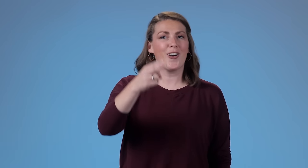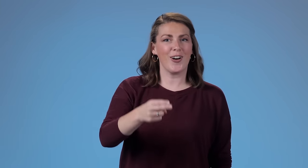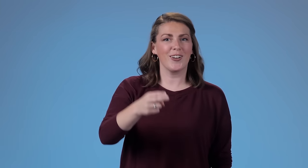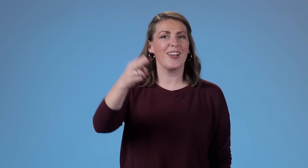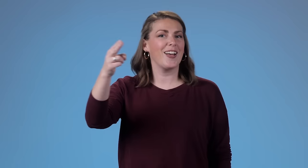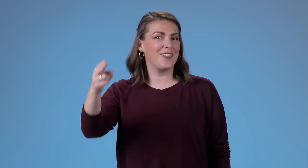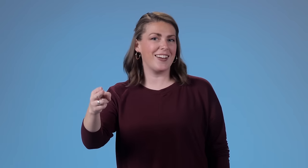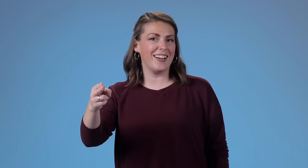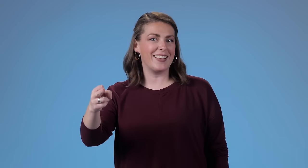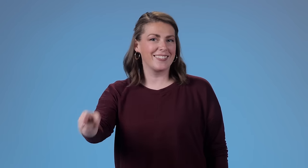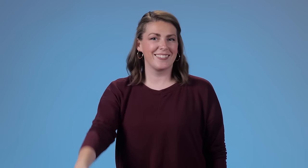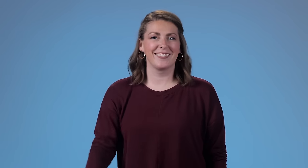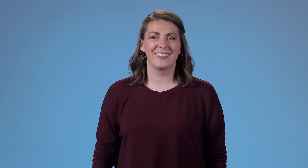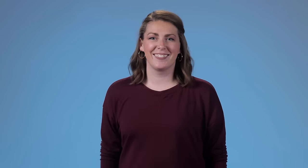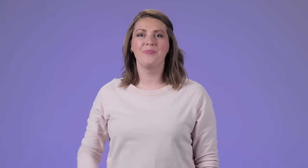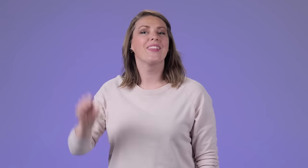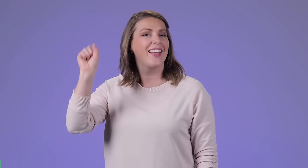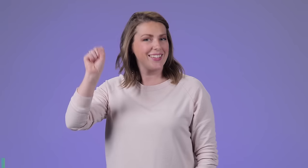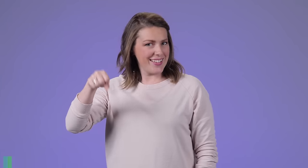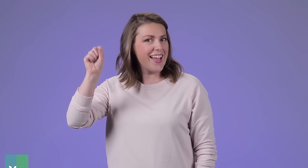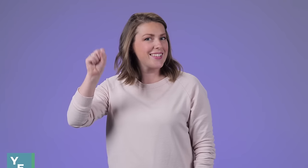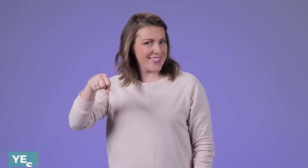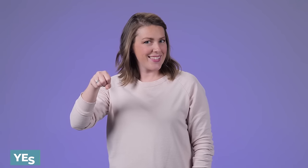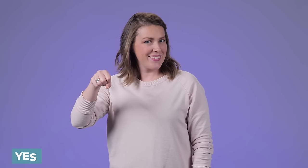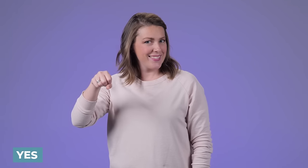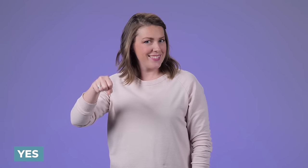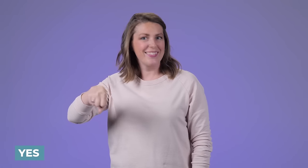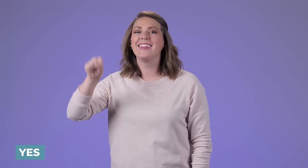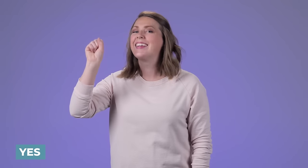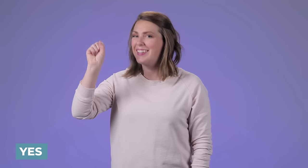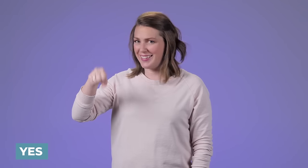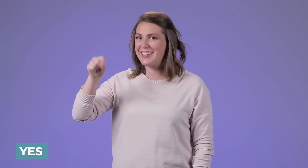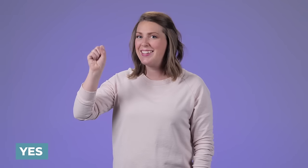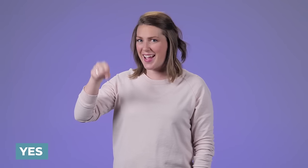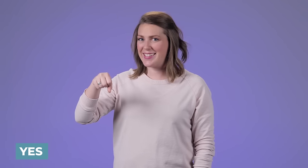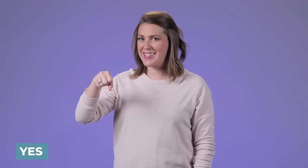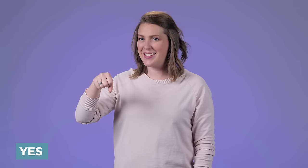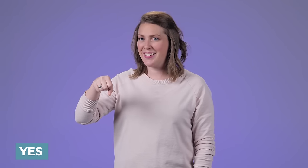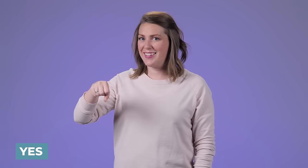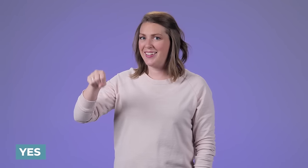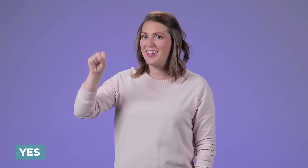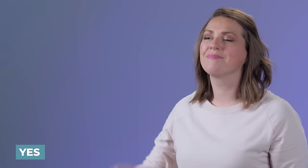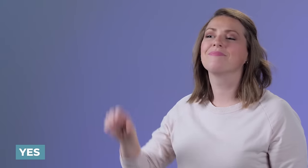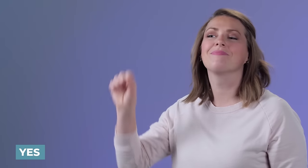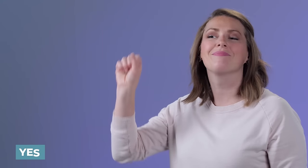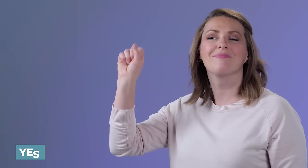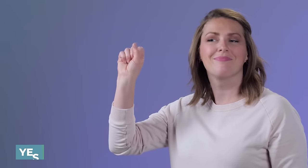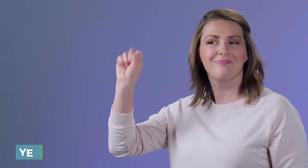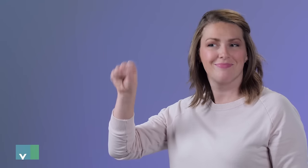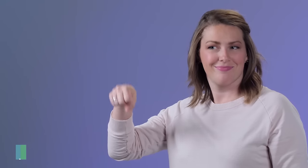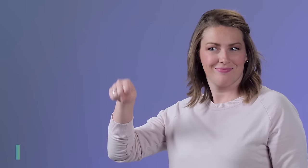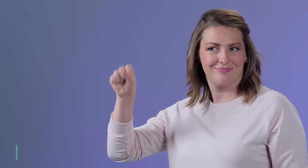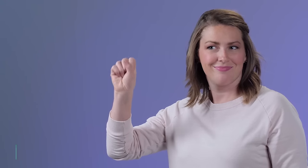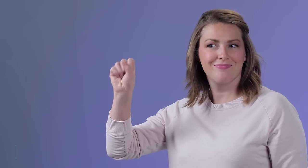'you.' If you point it around 'you all,' from your shoulder to your other shoulder